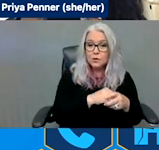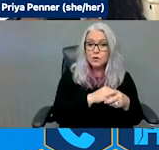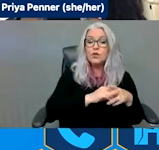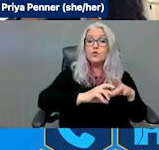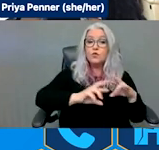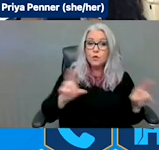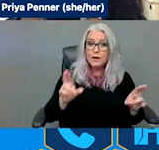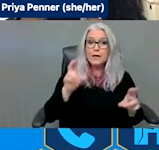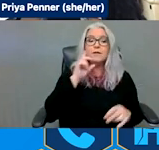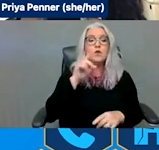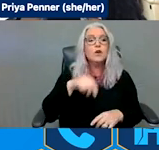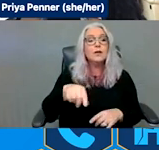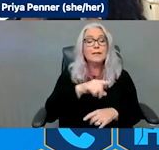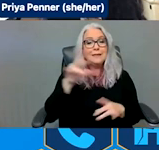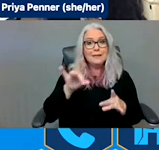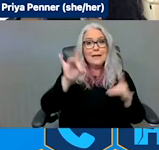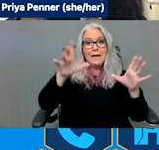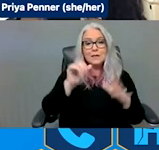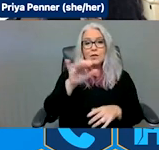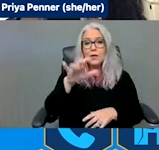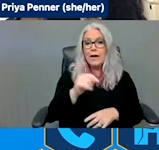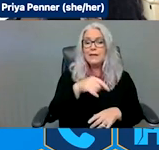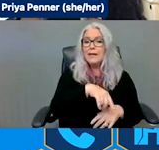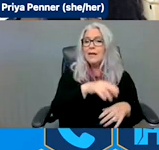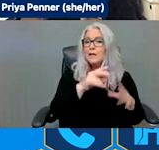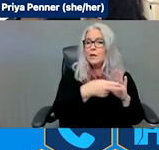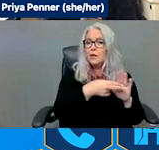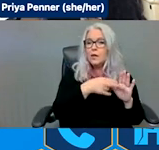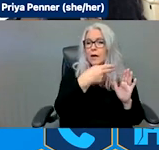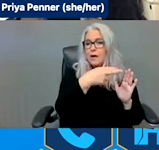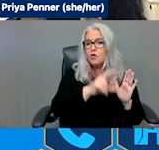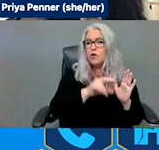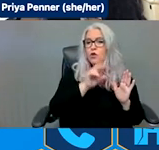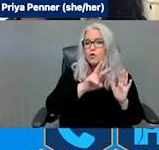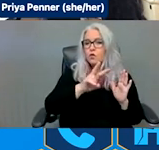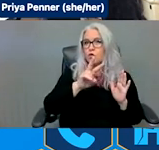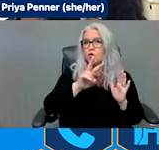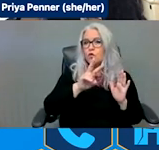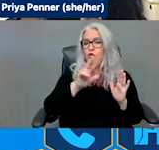Disasters Act. It's House bill H.S. 2371 and in the Senate is